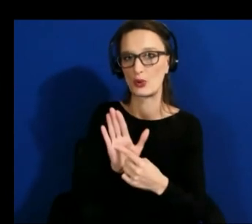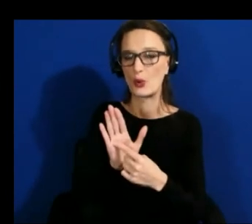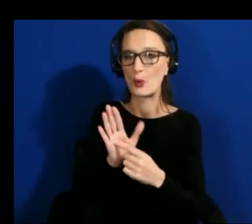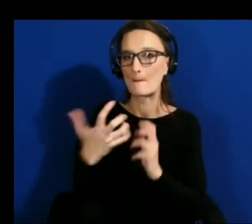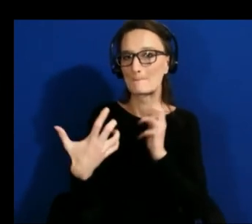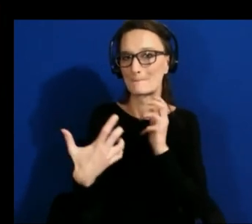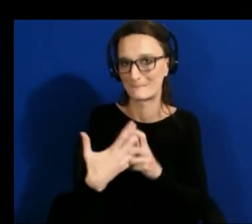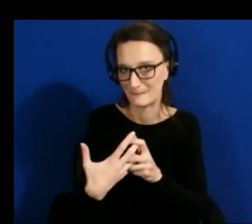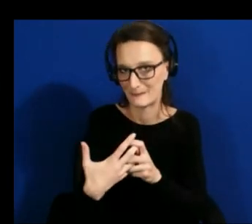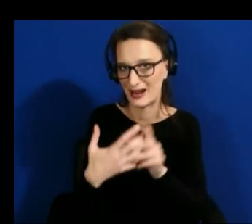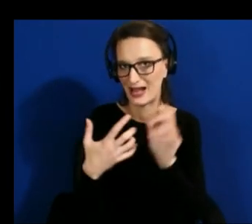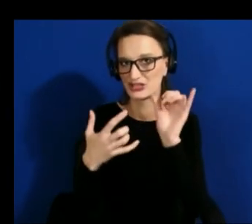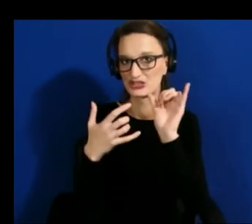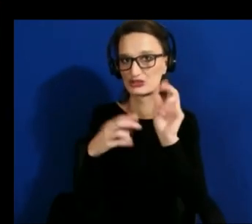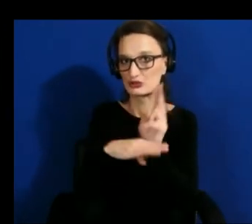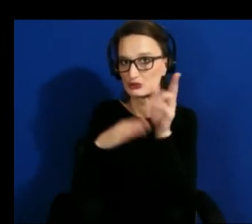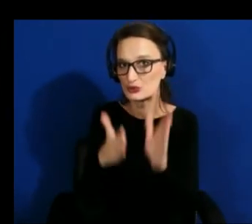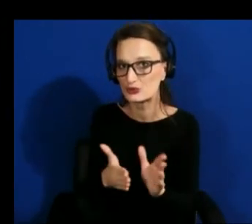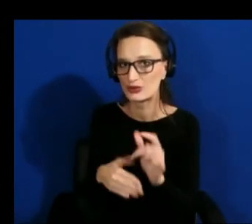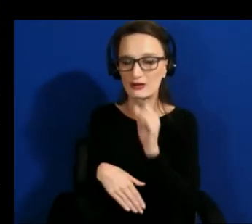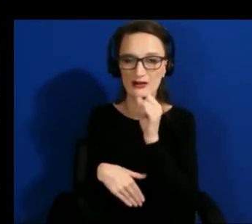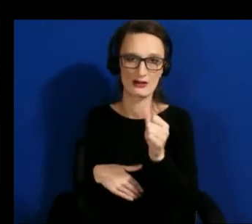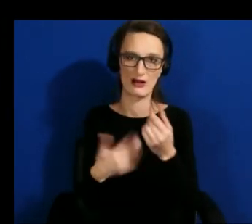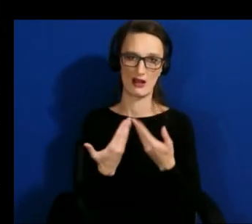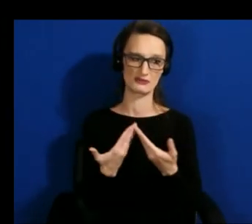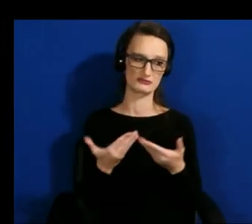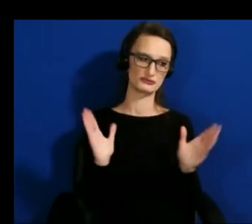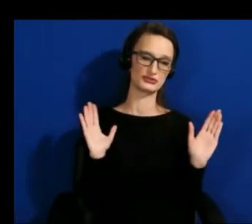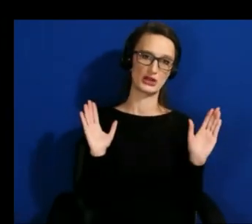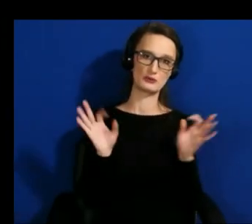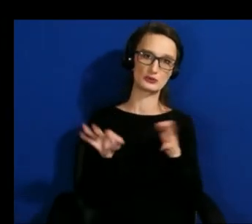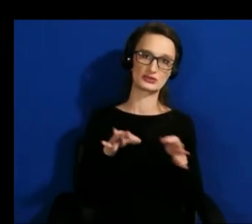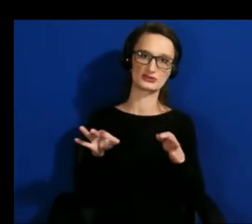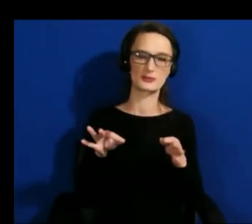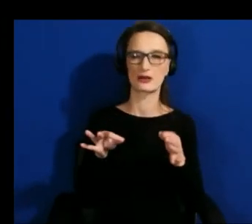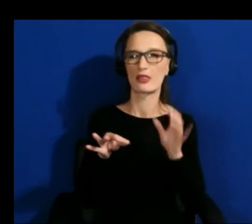just kind of quite generic which sort of can happen right now and then another third thing